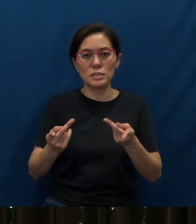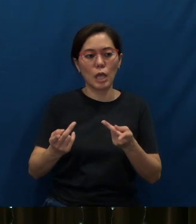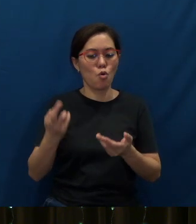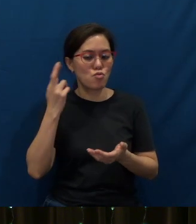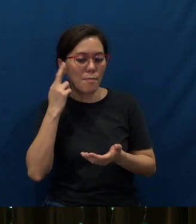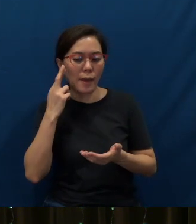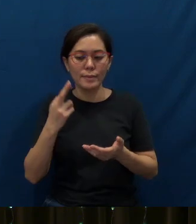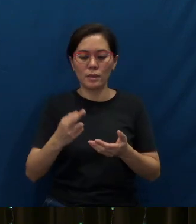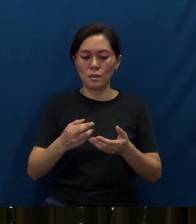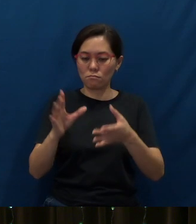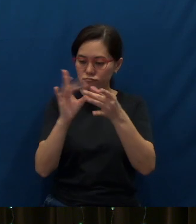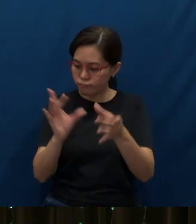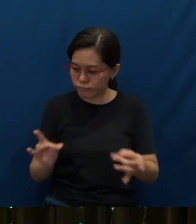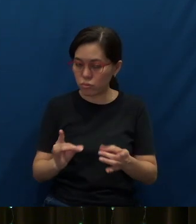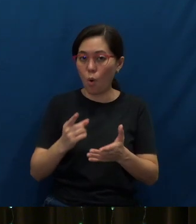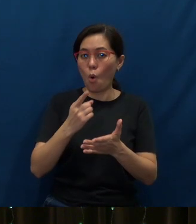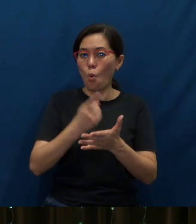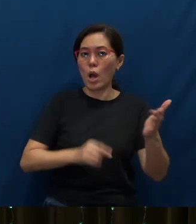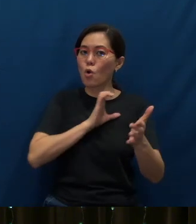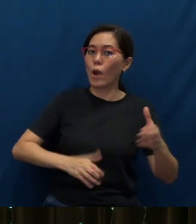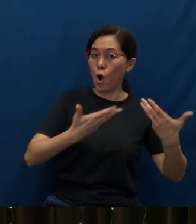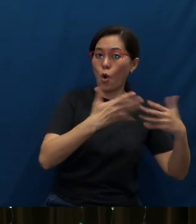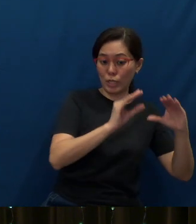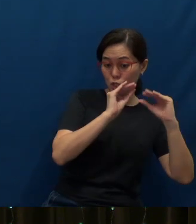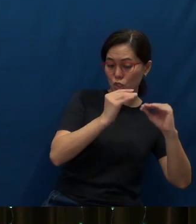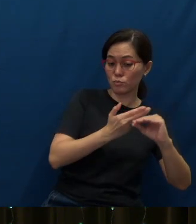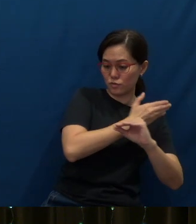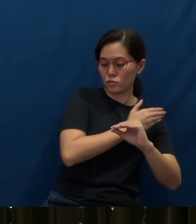Christ had already taught His disciples in His parables,